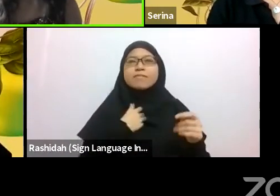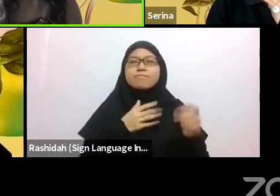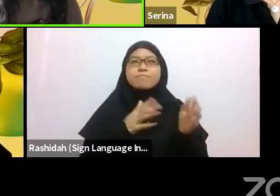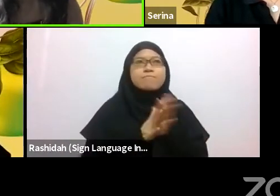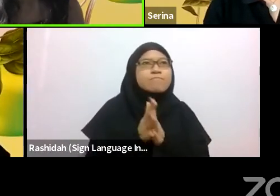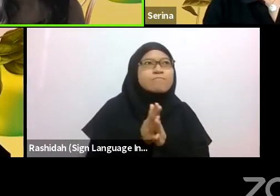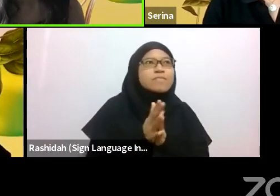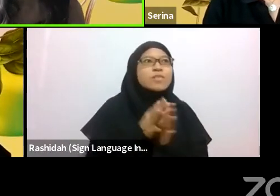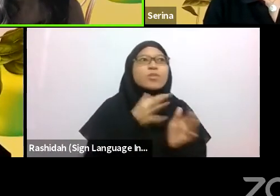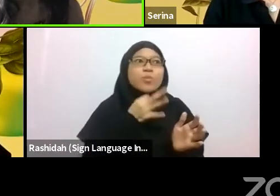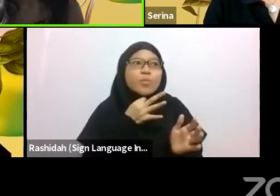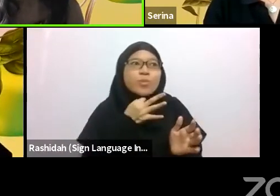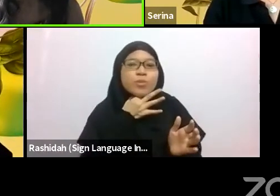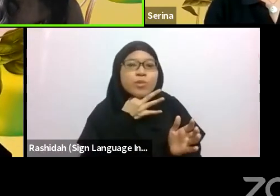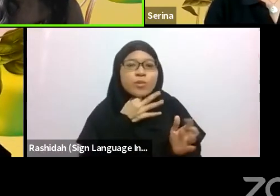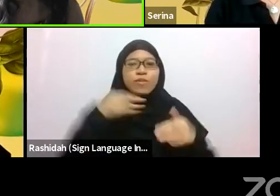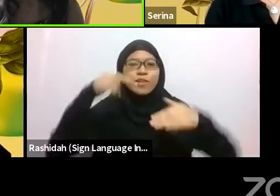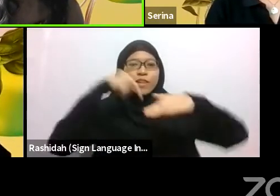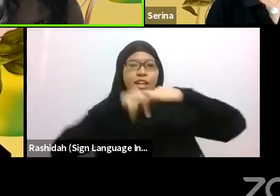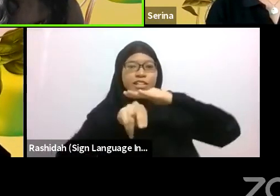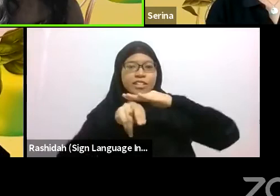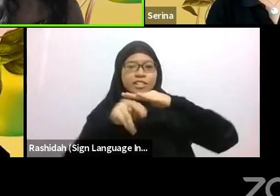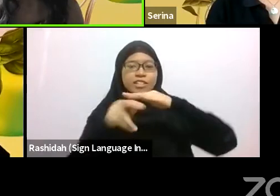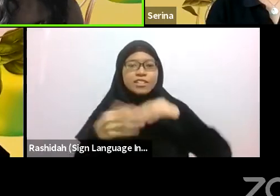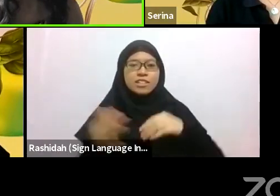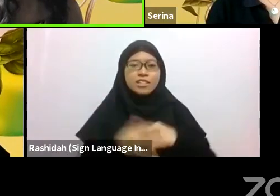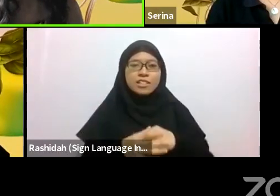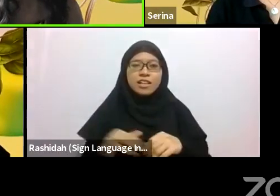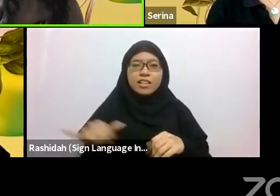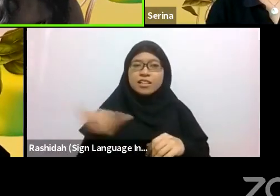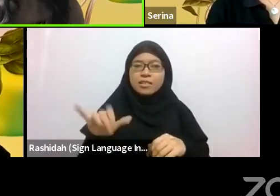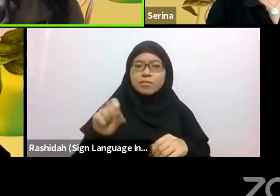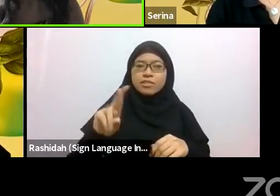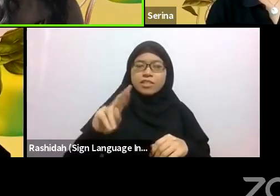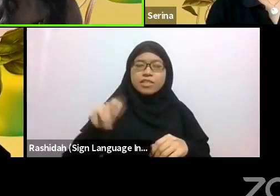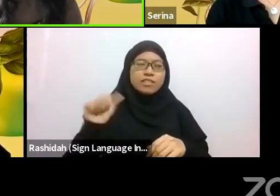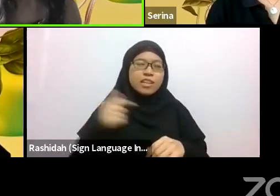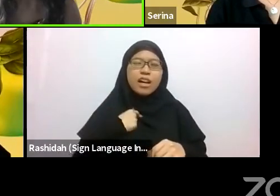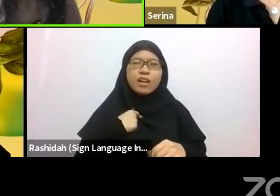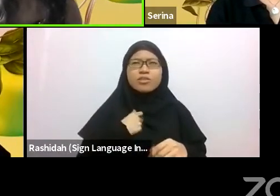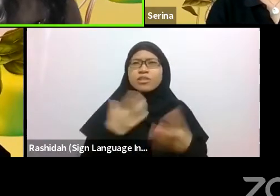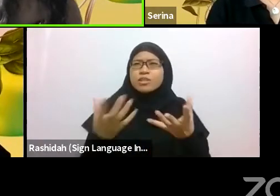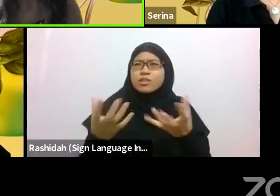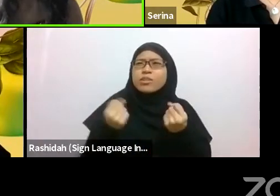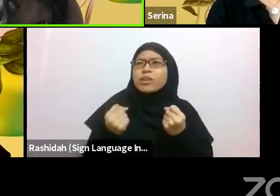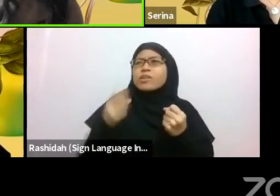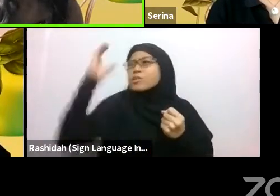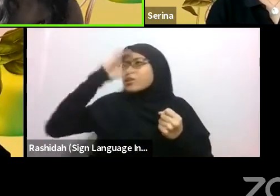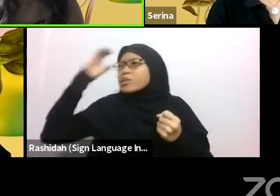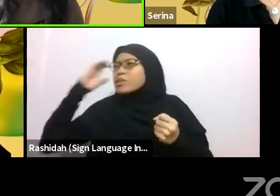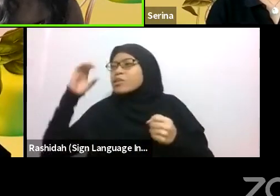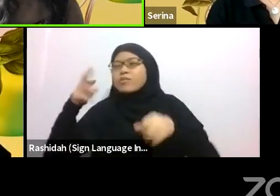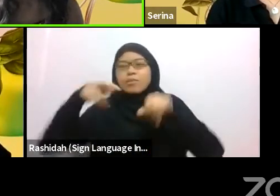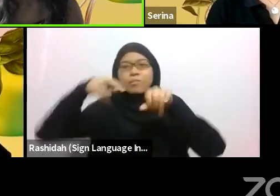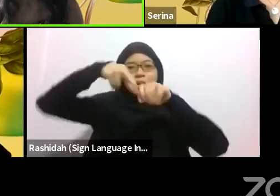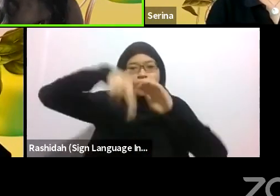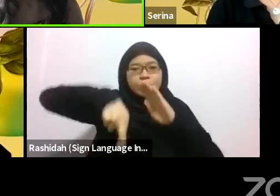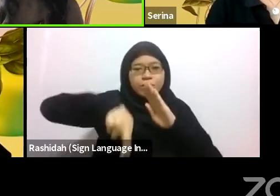Similar to Serina, I have this desire and search for my roots because of my mixed ancestry and ethnicity.